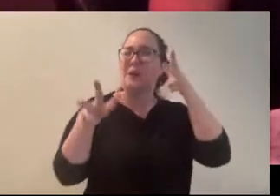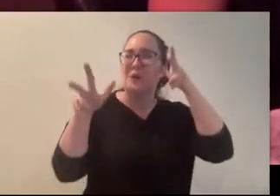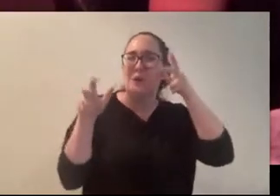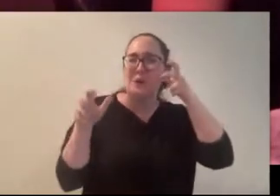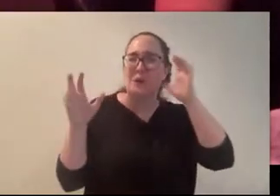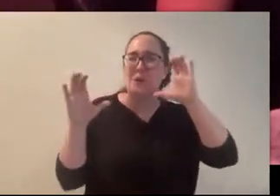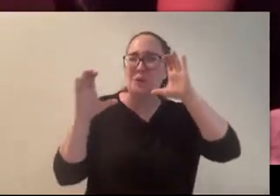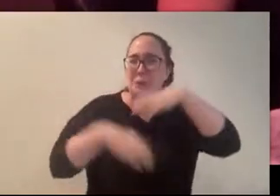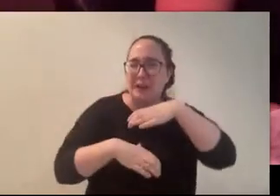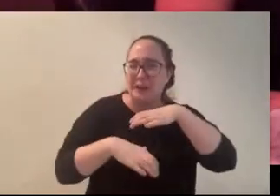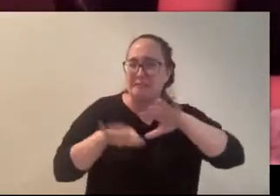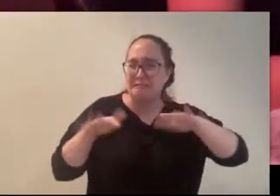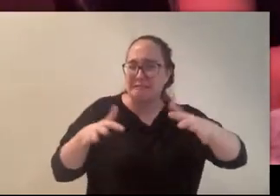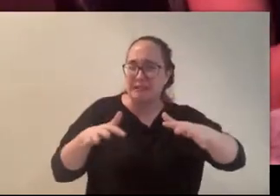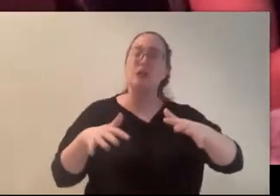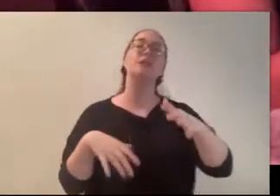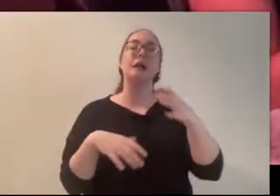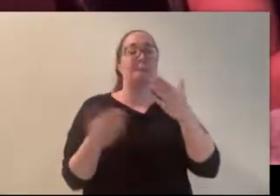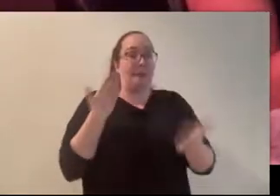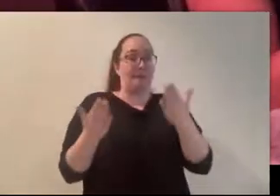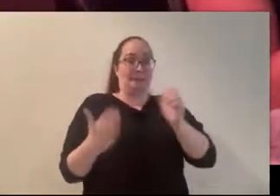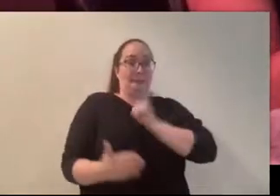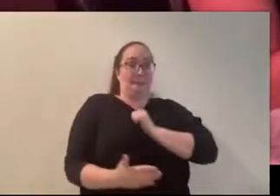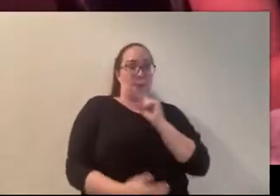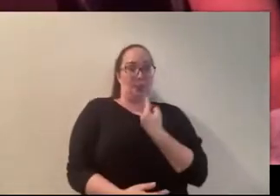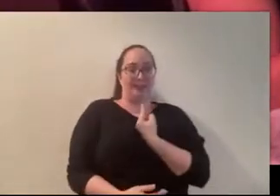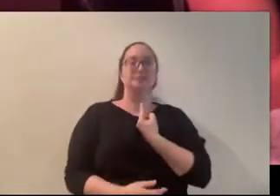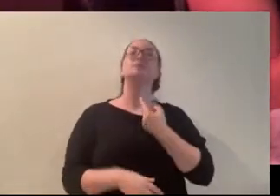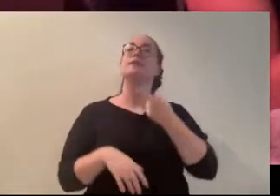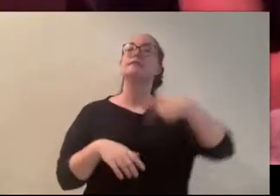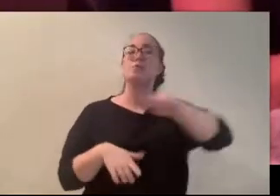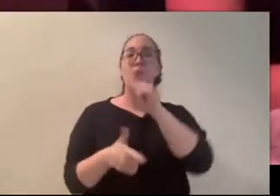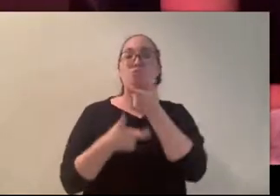that's listening to that please let us know either on the YouTube channel or send us an email if the